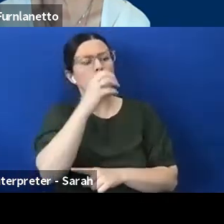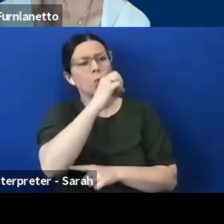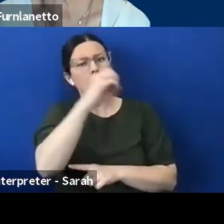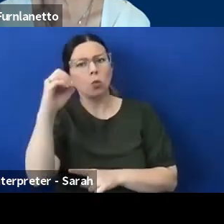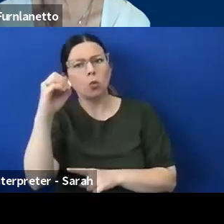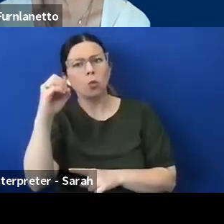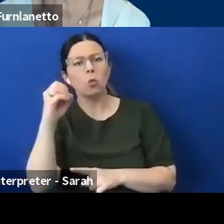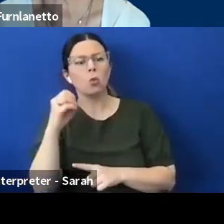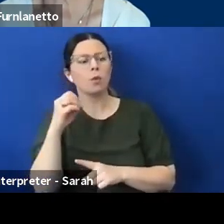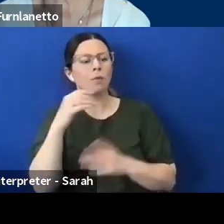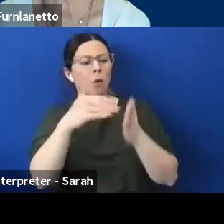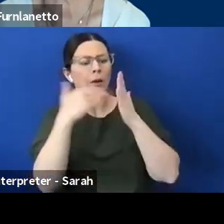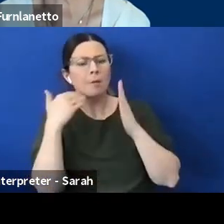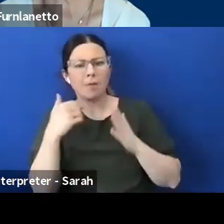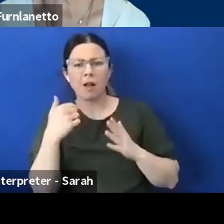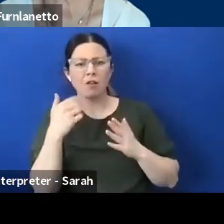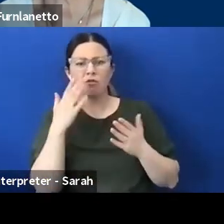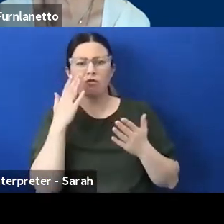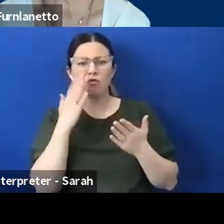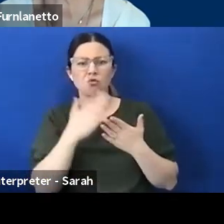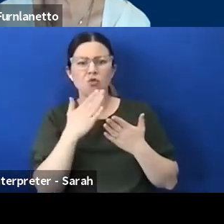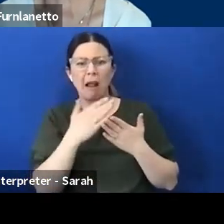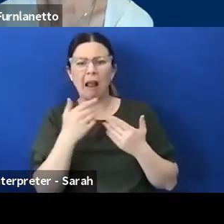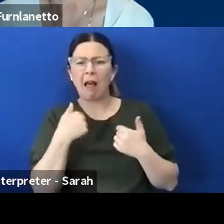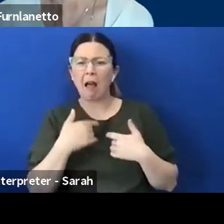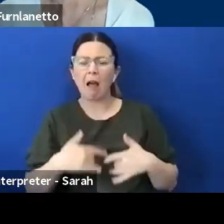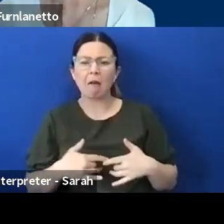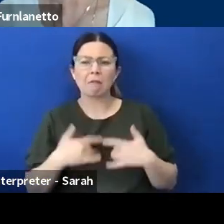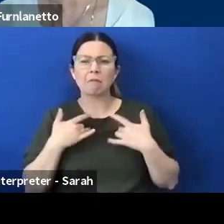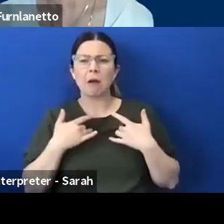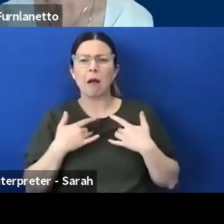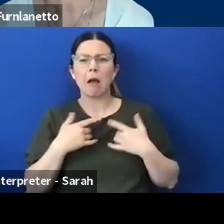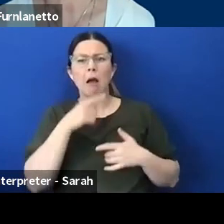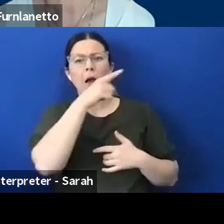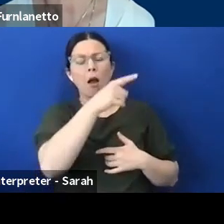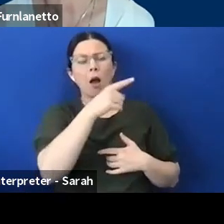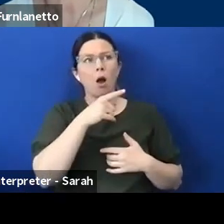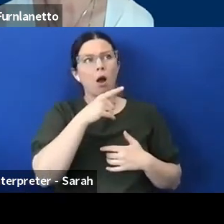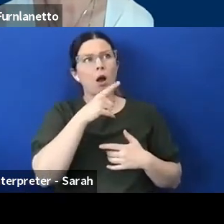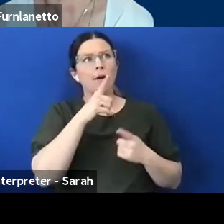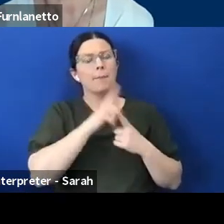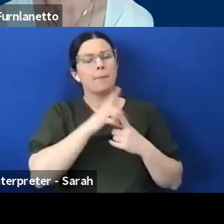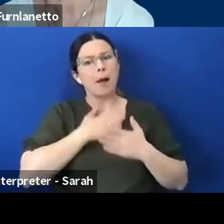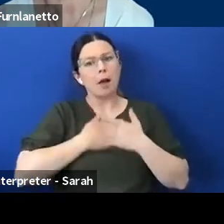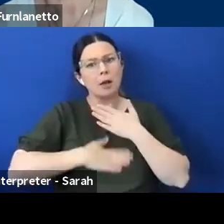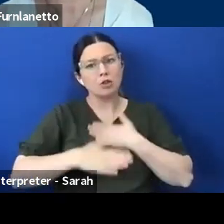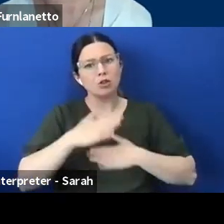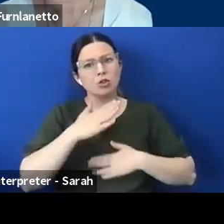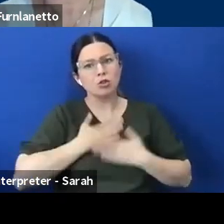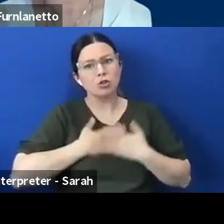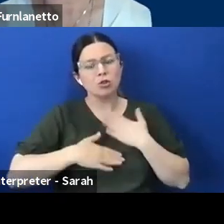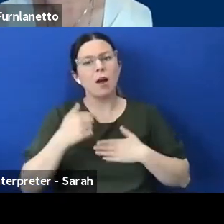I feel so much at ease how clear and patient they are, that's really helpful because I think I'm a